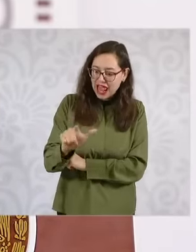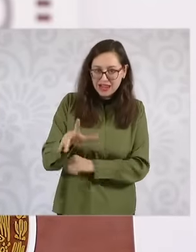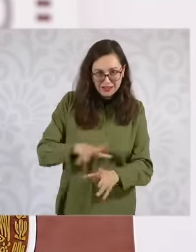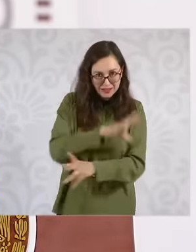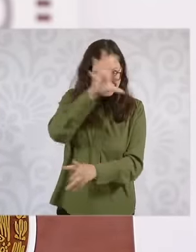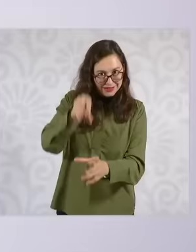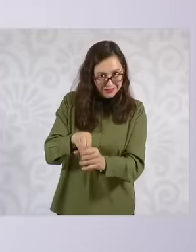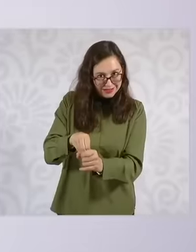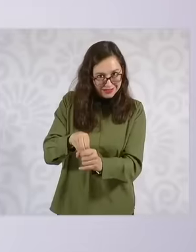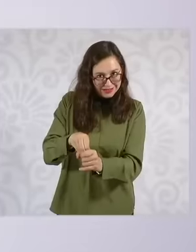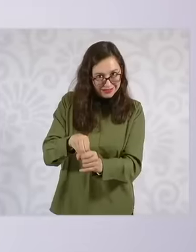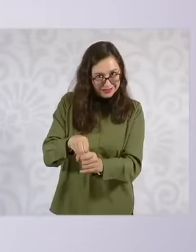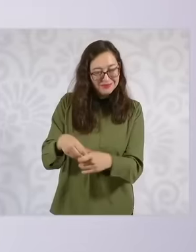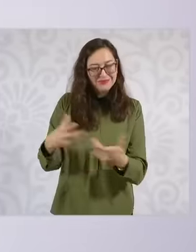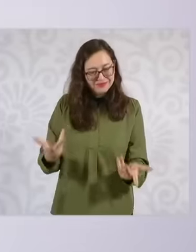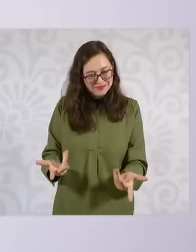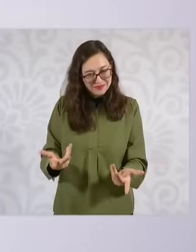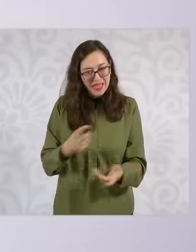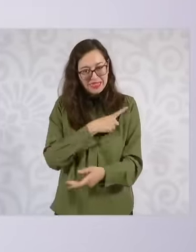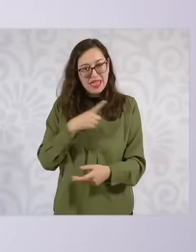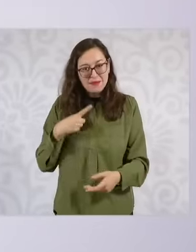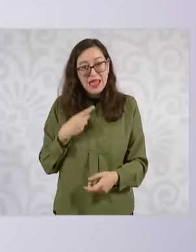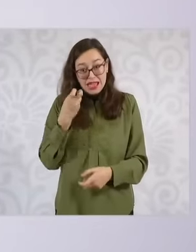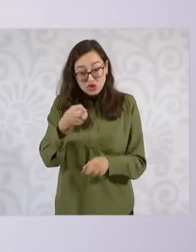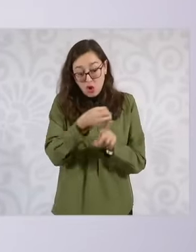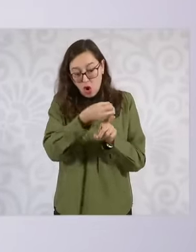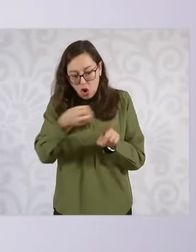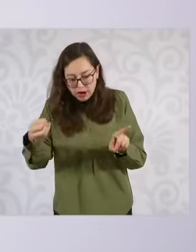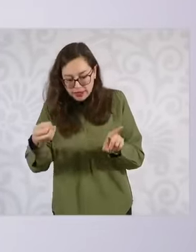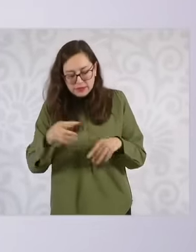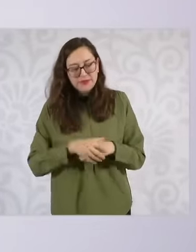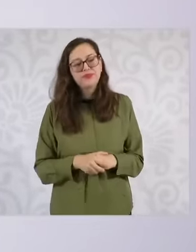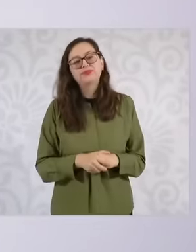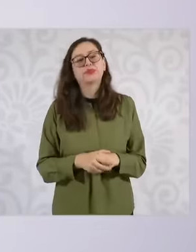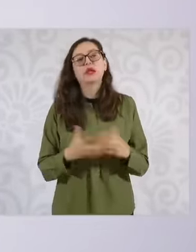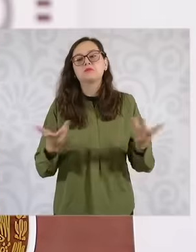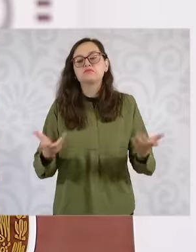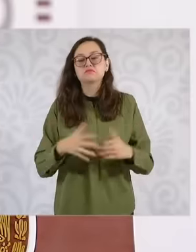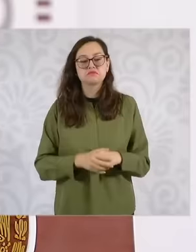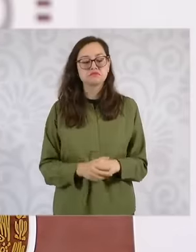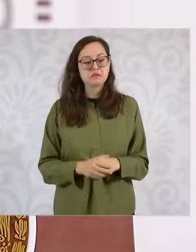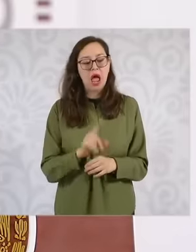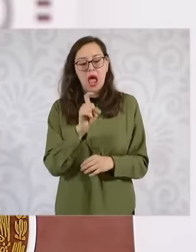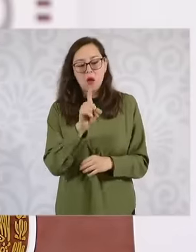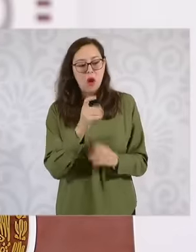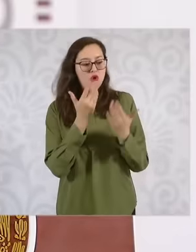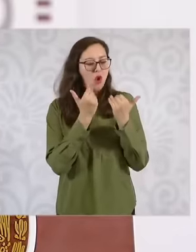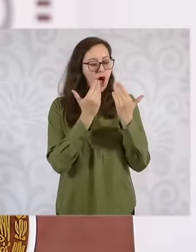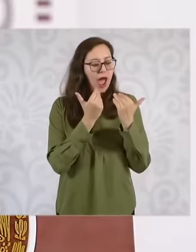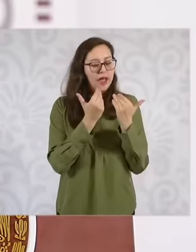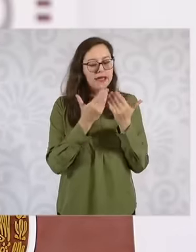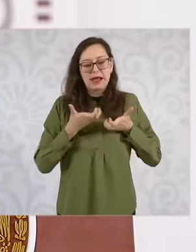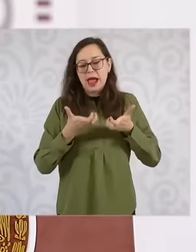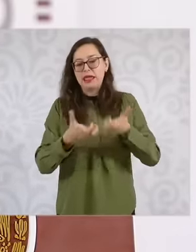later you are going to fix the distribution of drinking water has to enter first one and